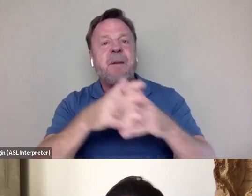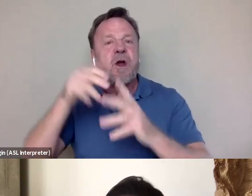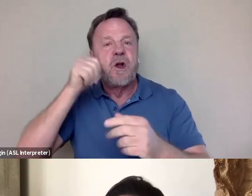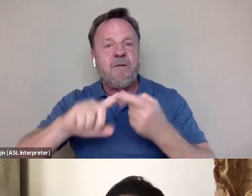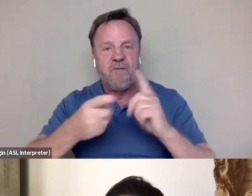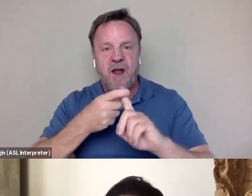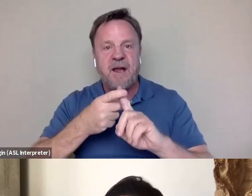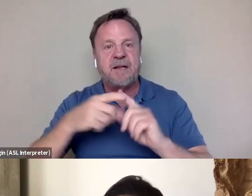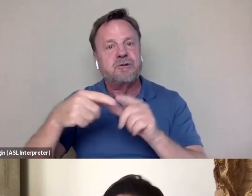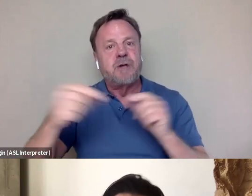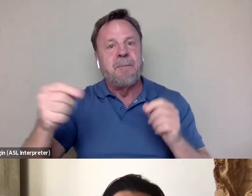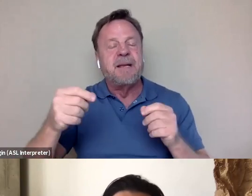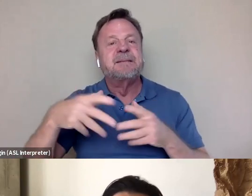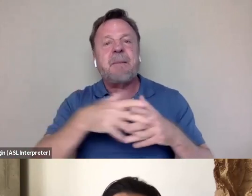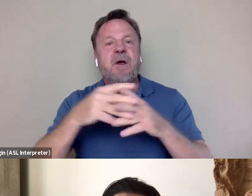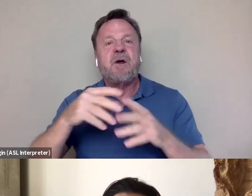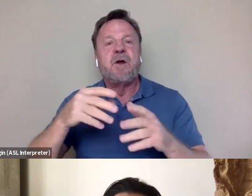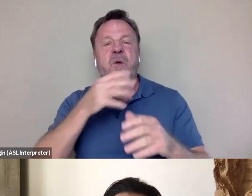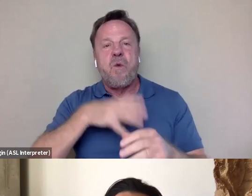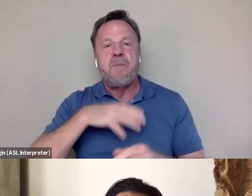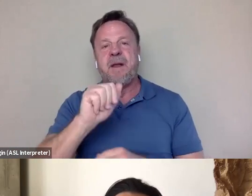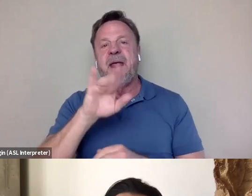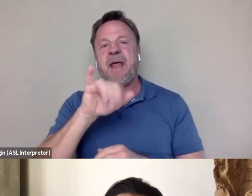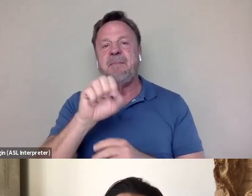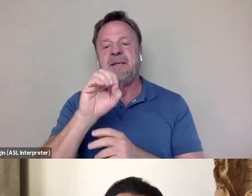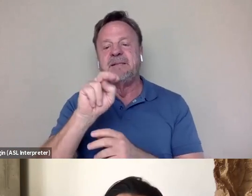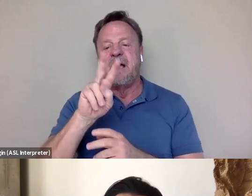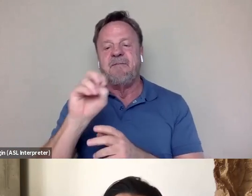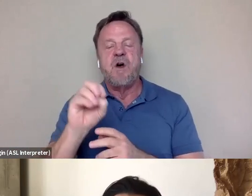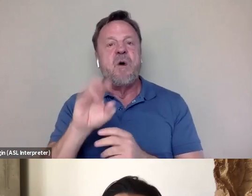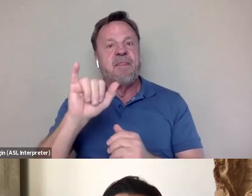the Japanese-American woman, Amy Sabo, that conversation really opened...